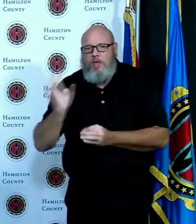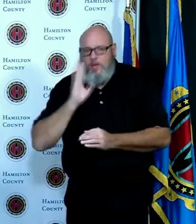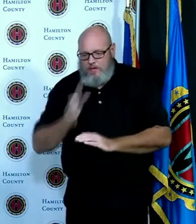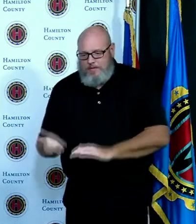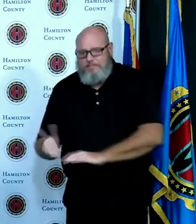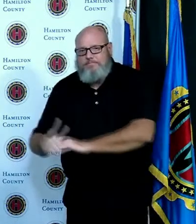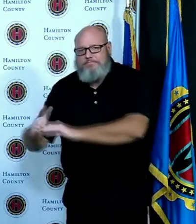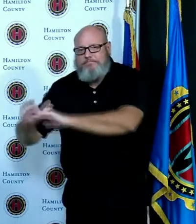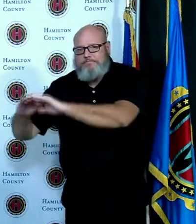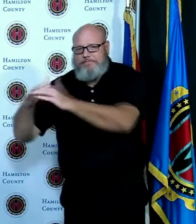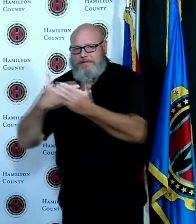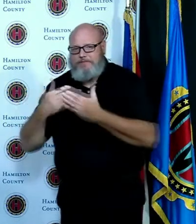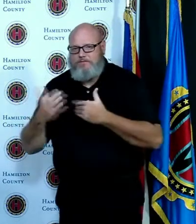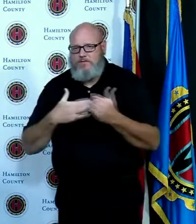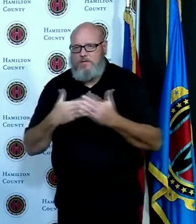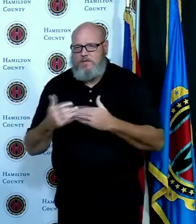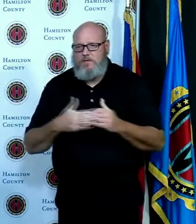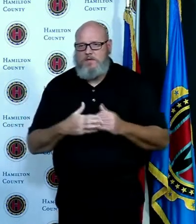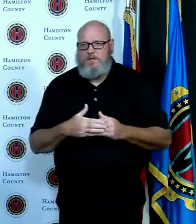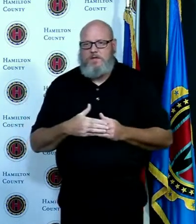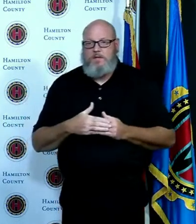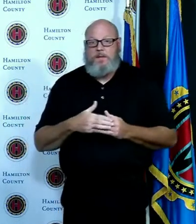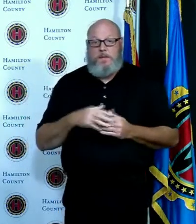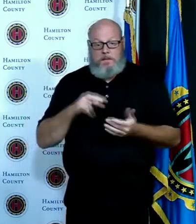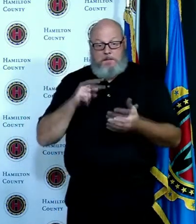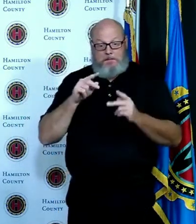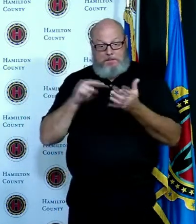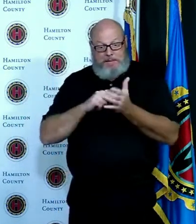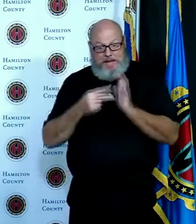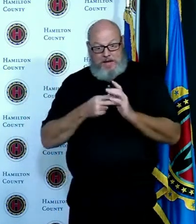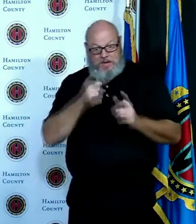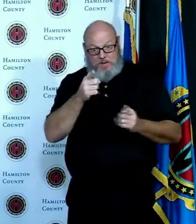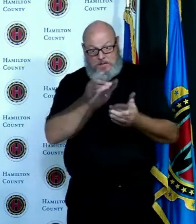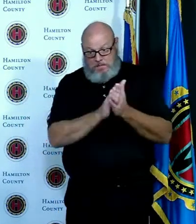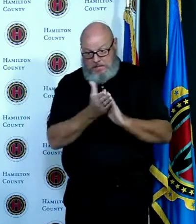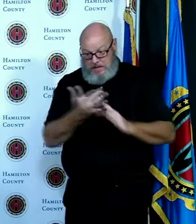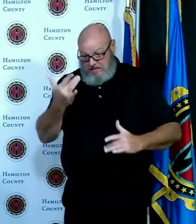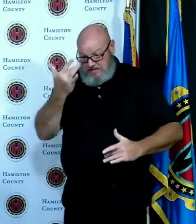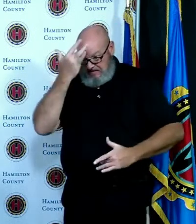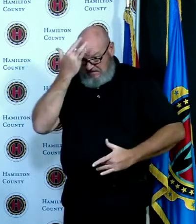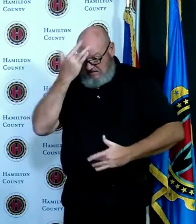what does this increase mean and what really are these numbers and so I hope that helps illuminate